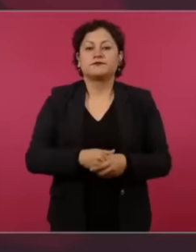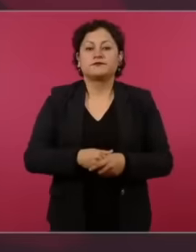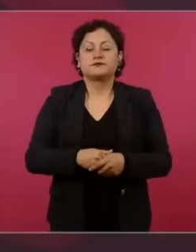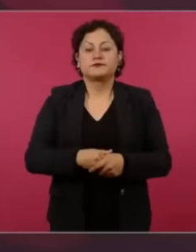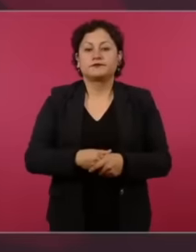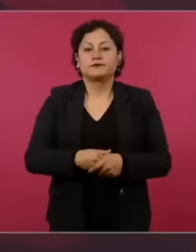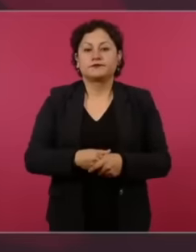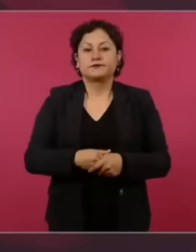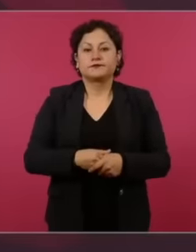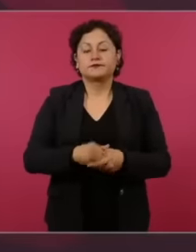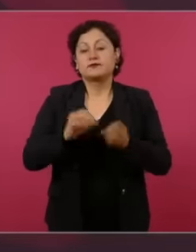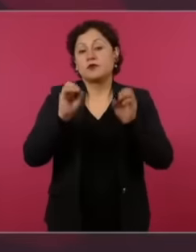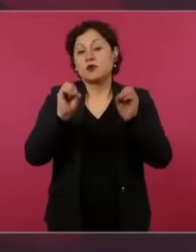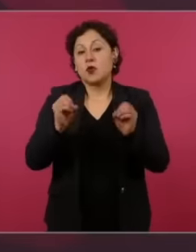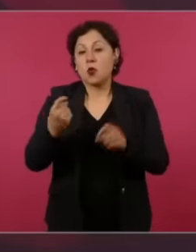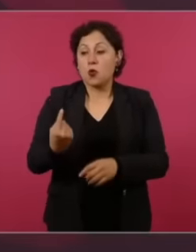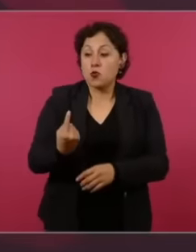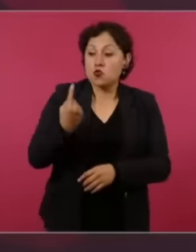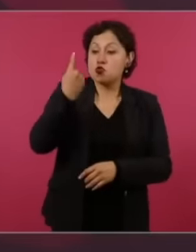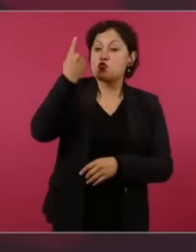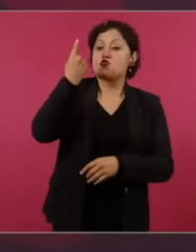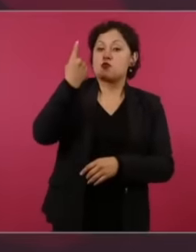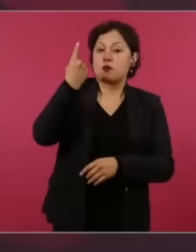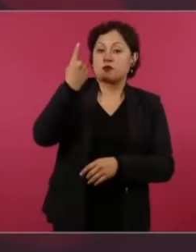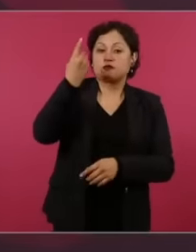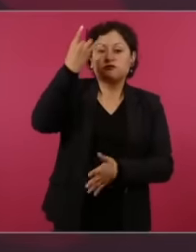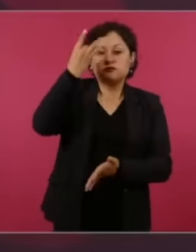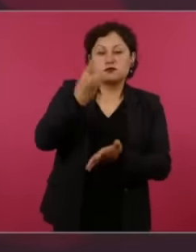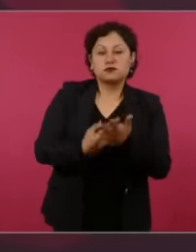dictatorship we have to